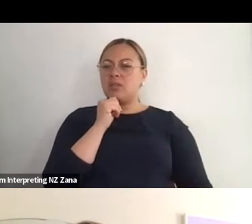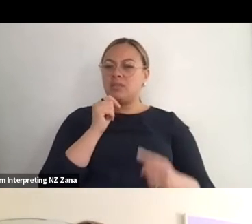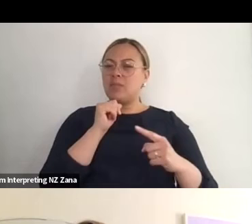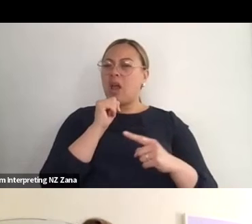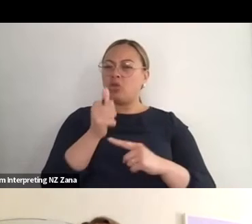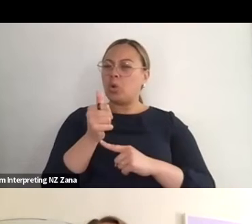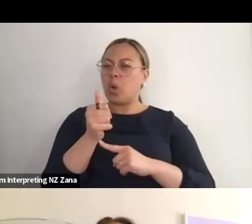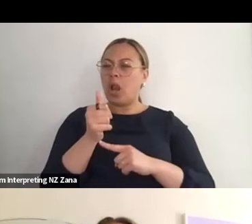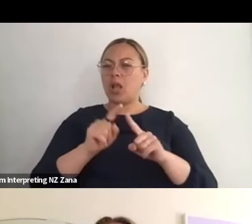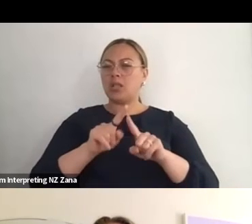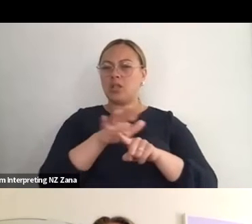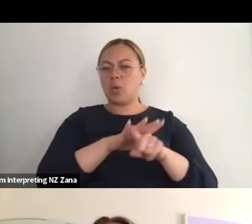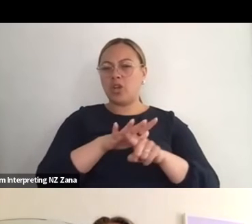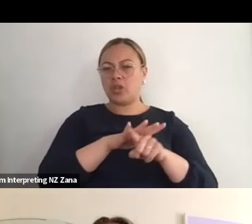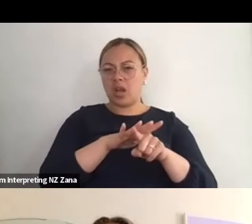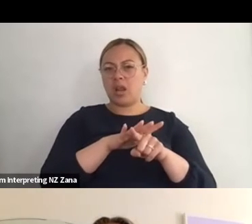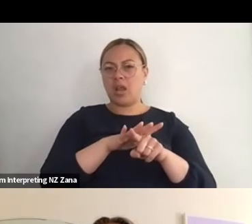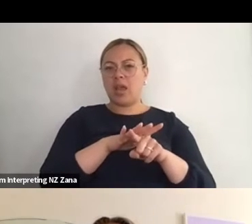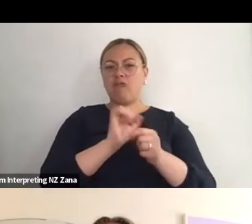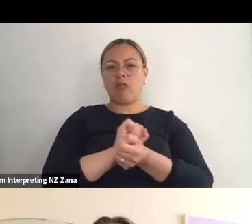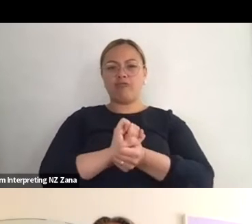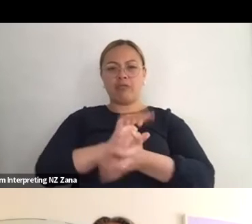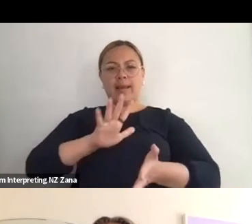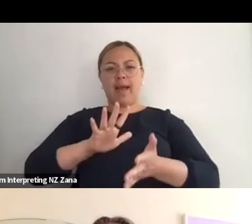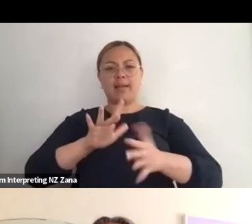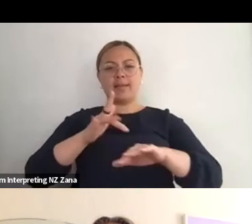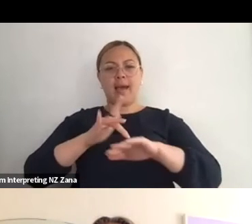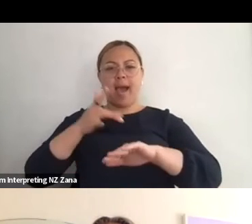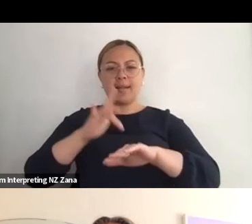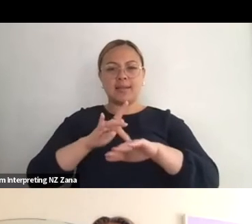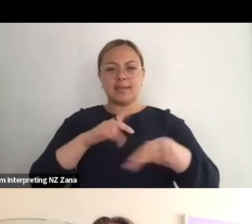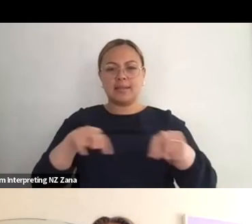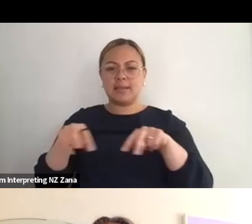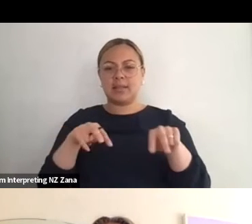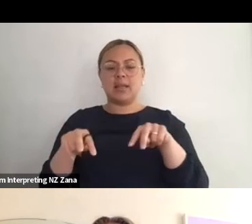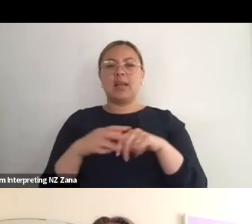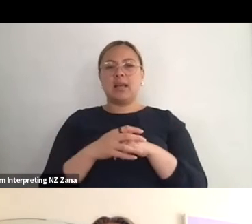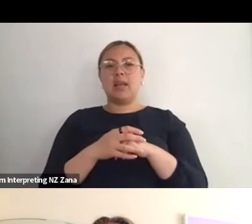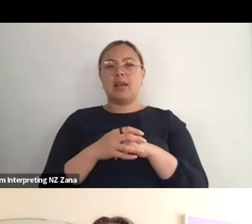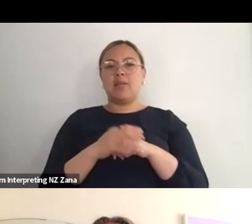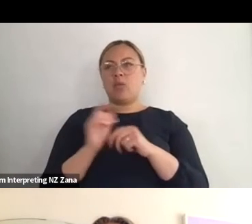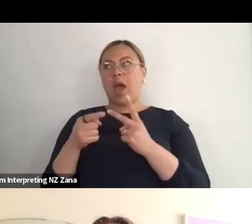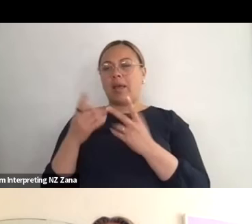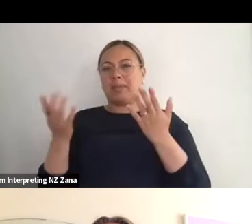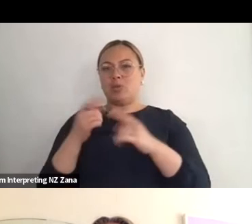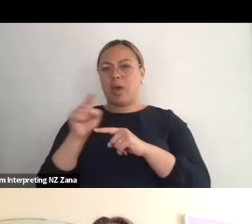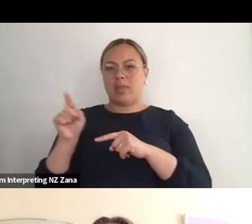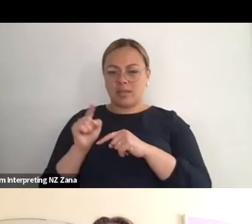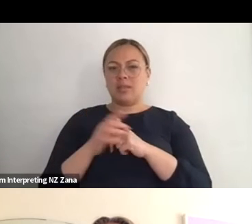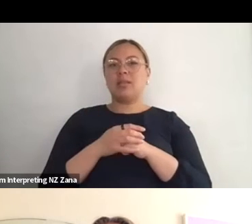so for disabled freelance artists. And what that does for me - so in a lot of ways I feel